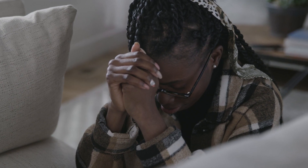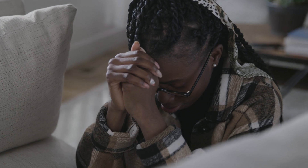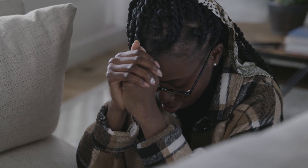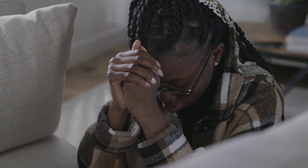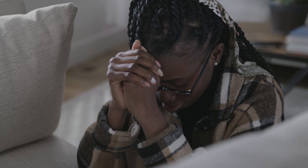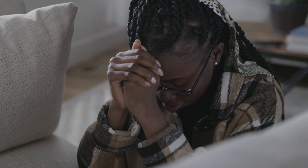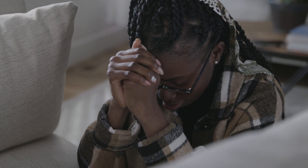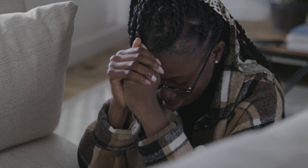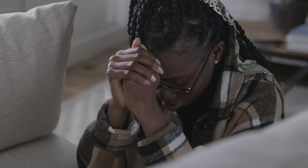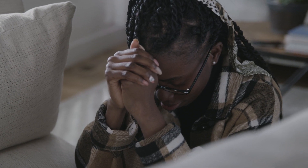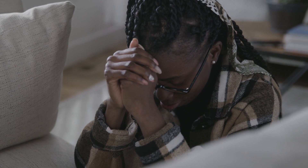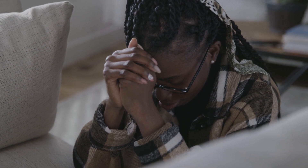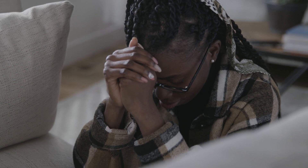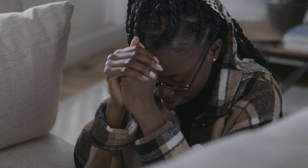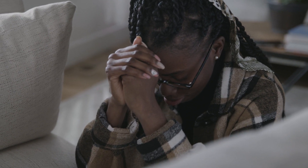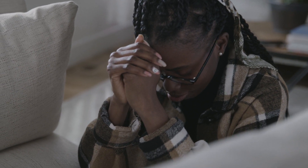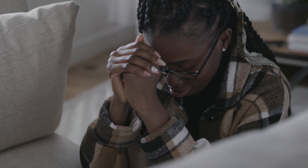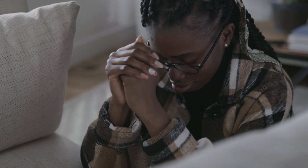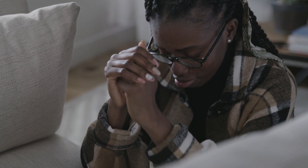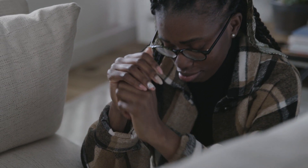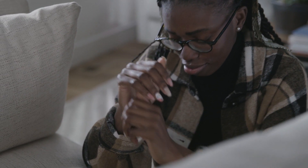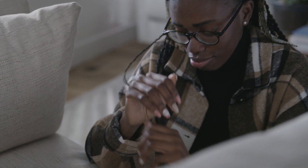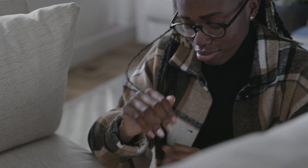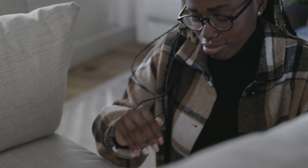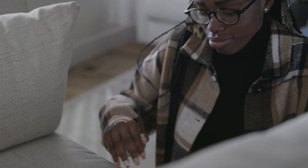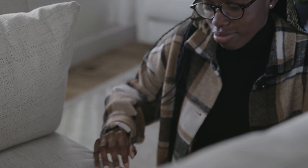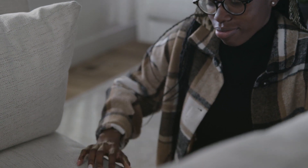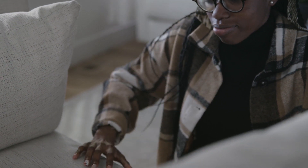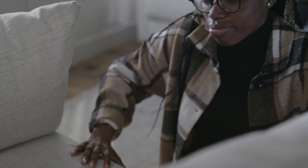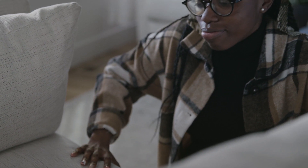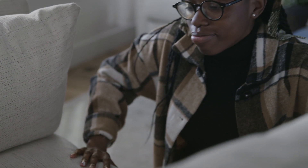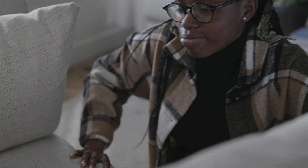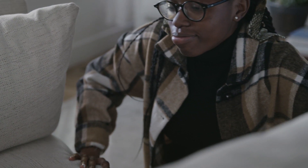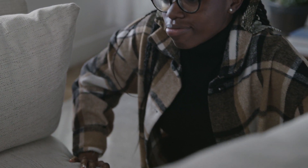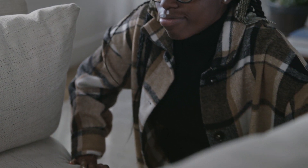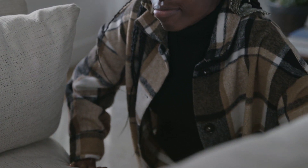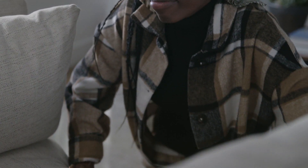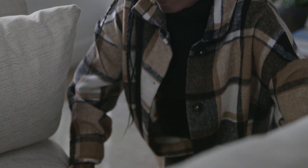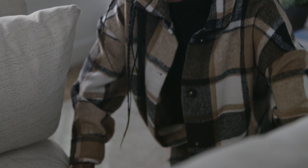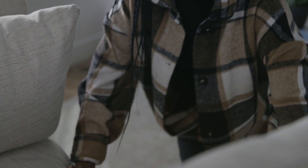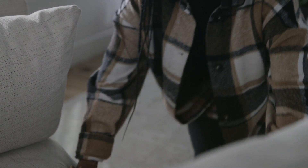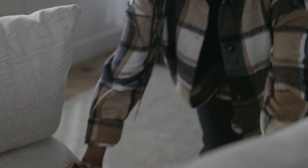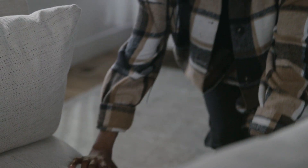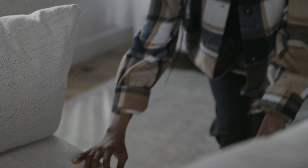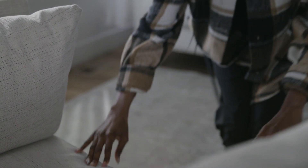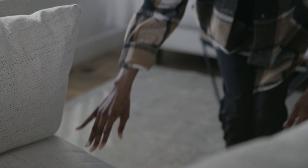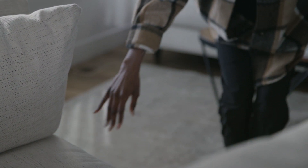yea, unto every nation, kindred, tongue, and people, working mighty miracles, signs, and wonders,